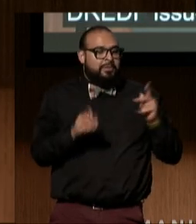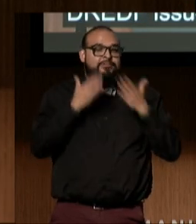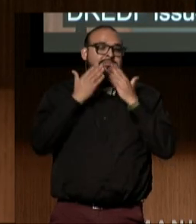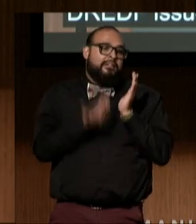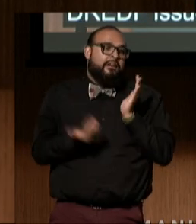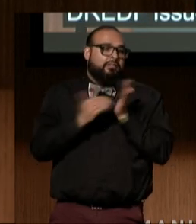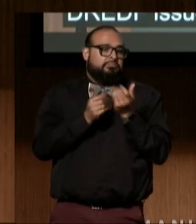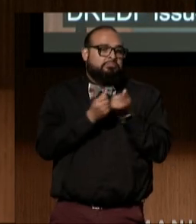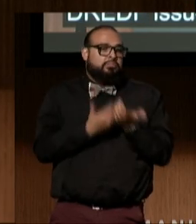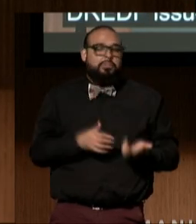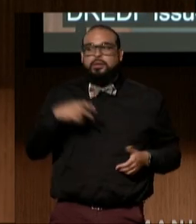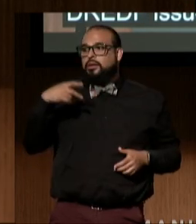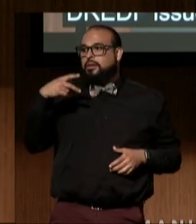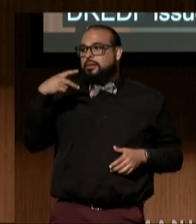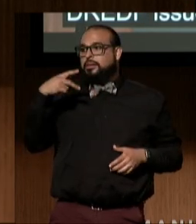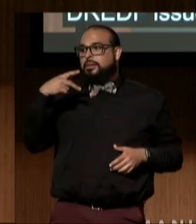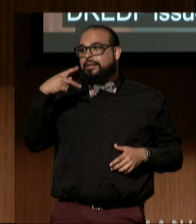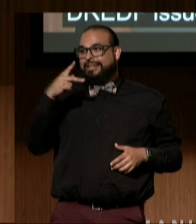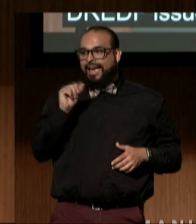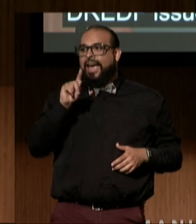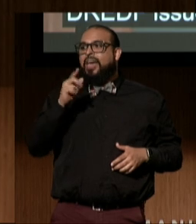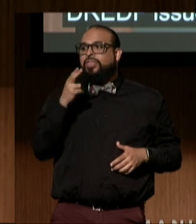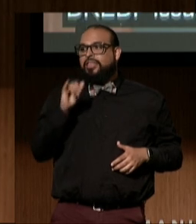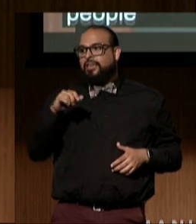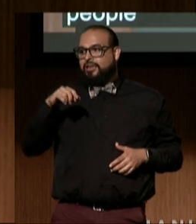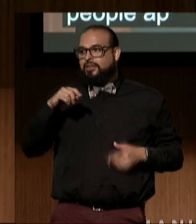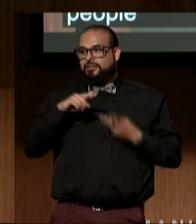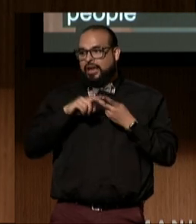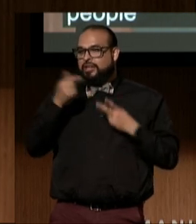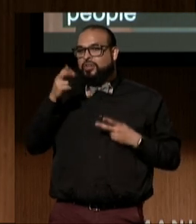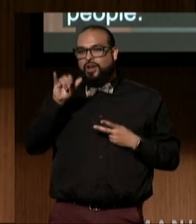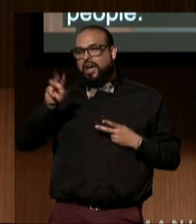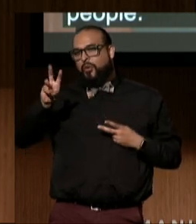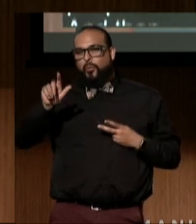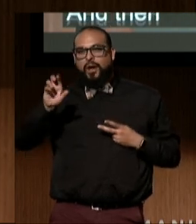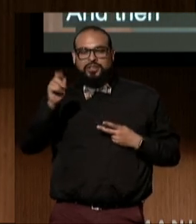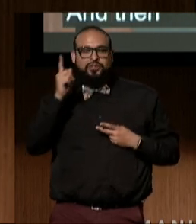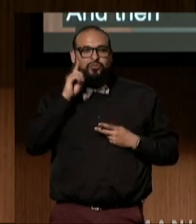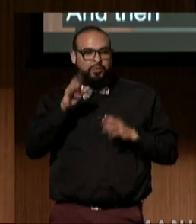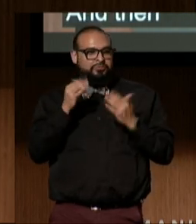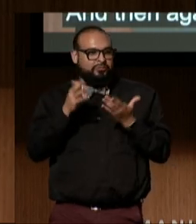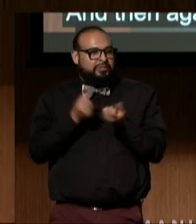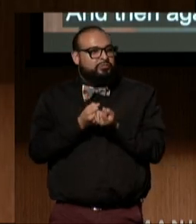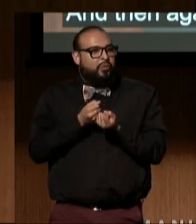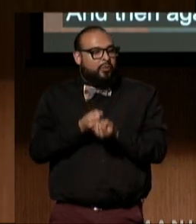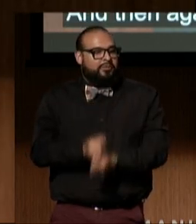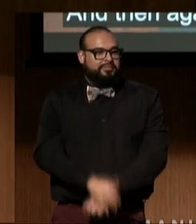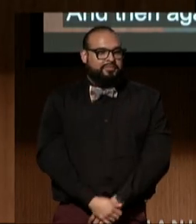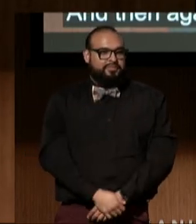Kathi Pugh and Guy Wallace, for making that possible. (audience applauding)